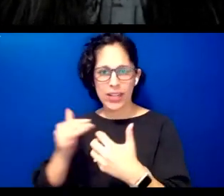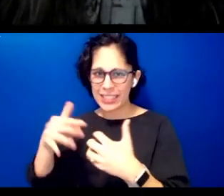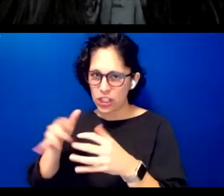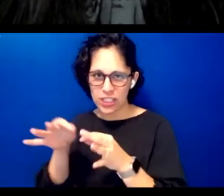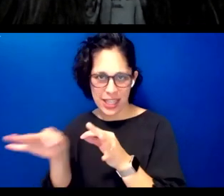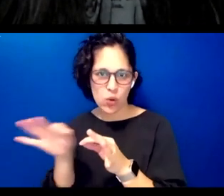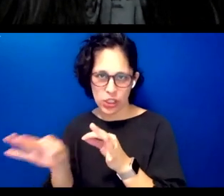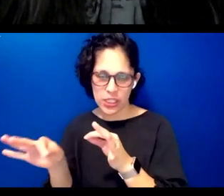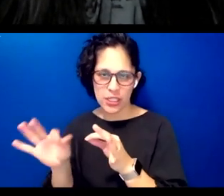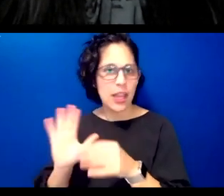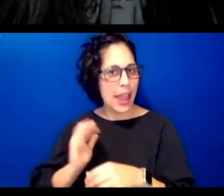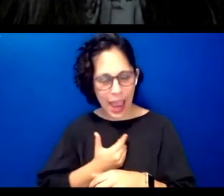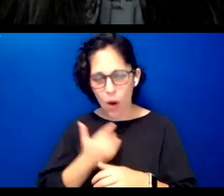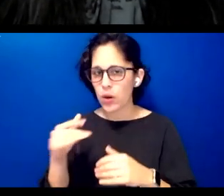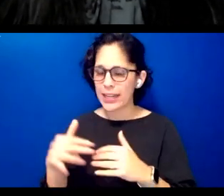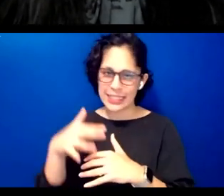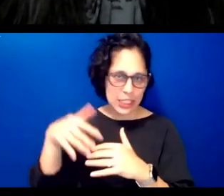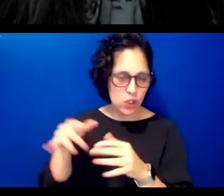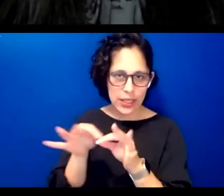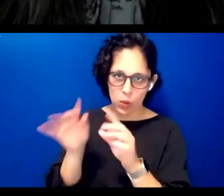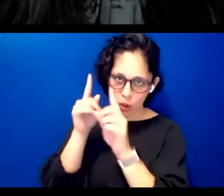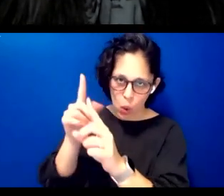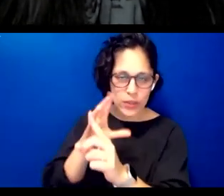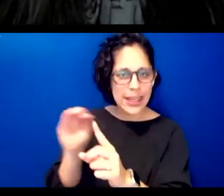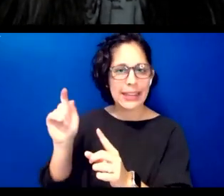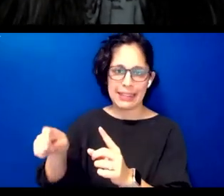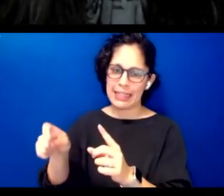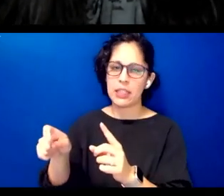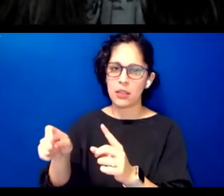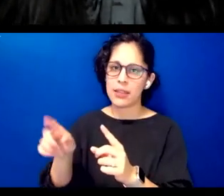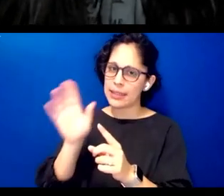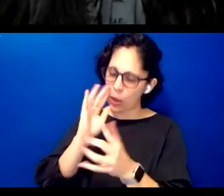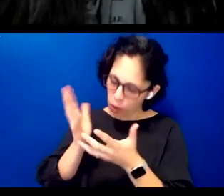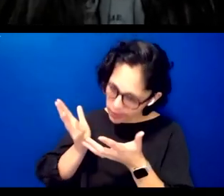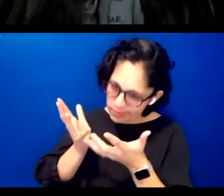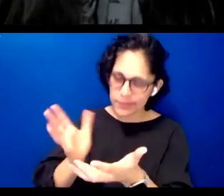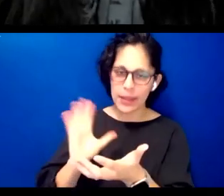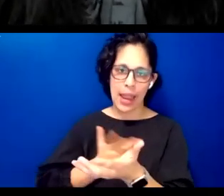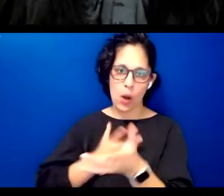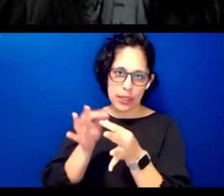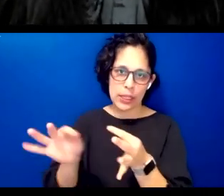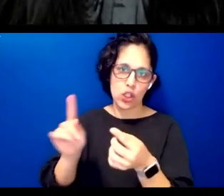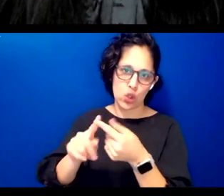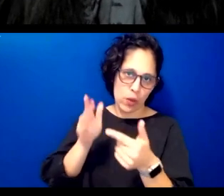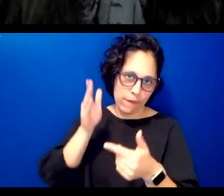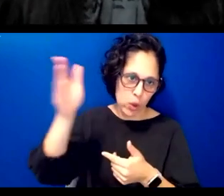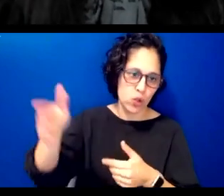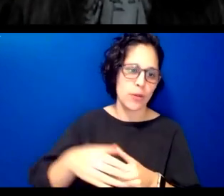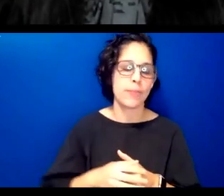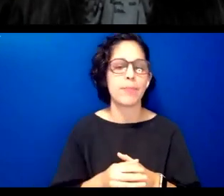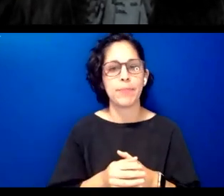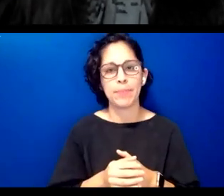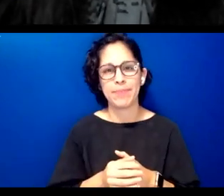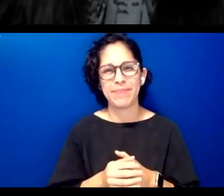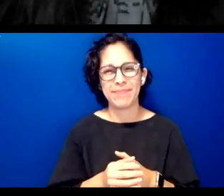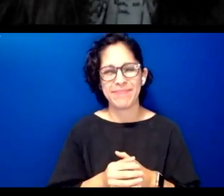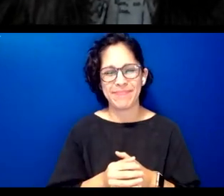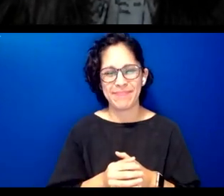our indigenous language goals and needs that will carry our languages into the future mahalo annui